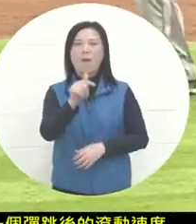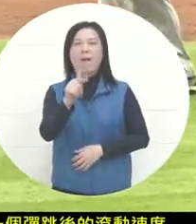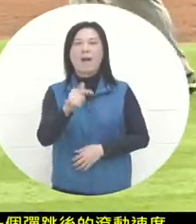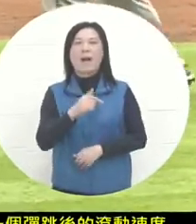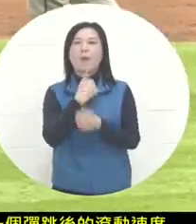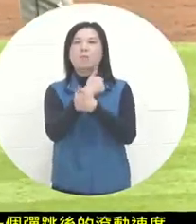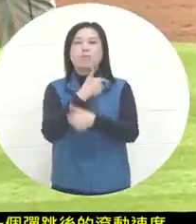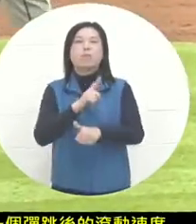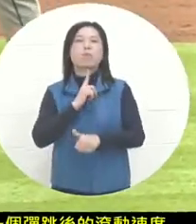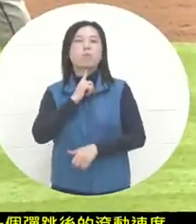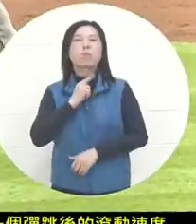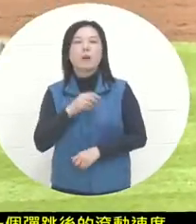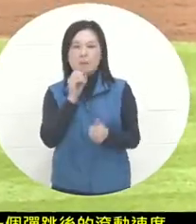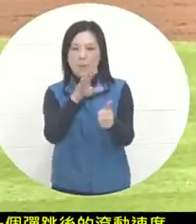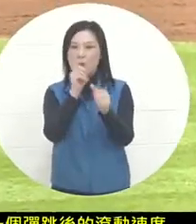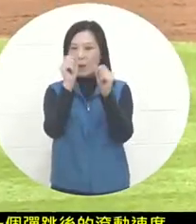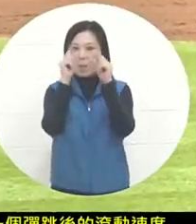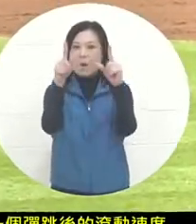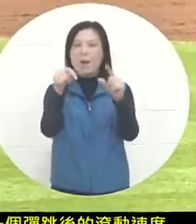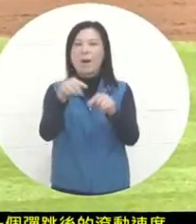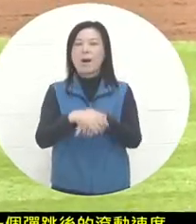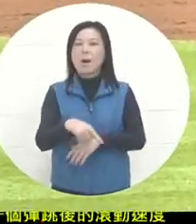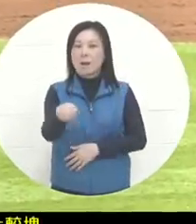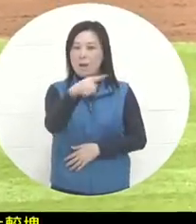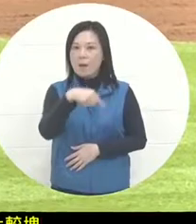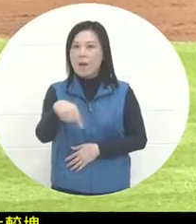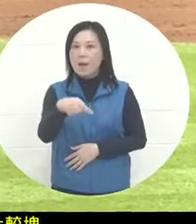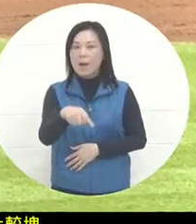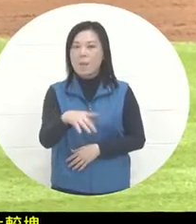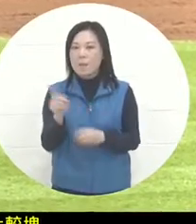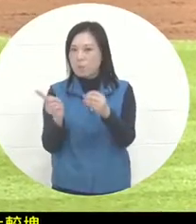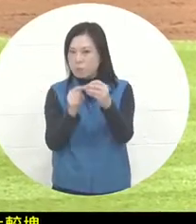and will remind the players to pay special attention when handling this type of ball.